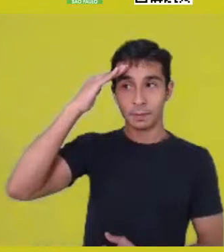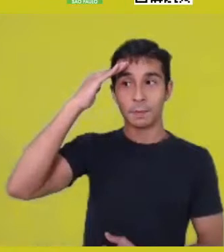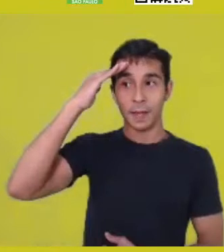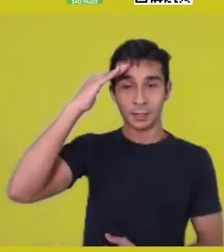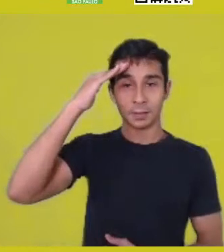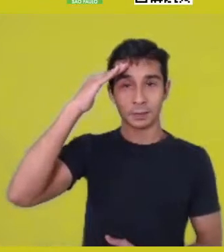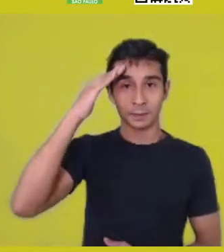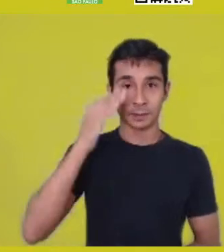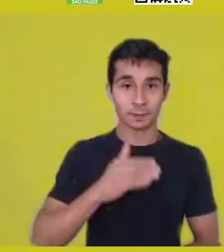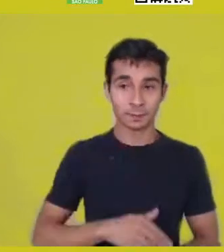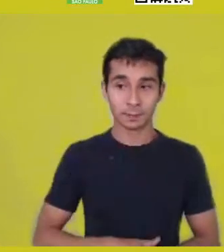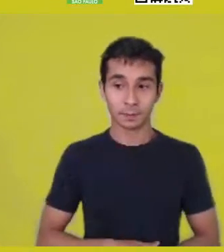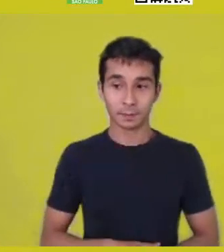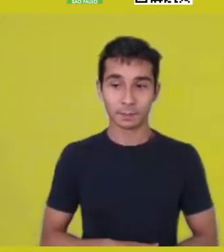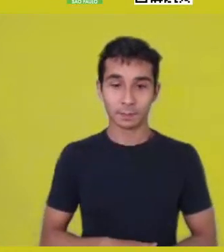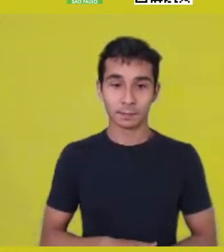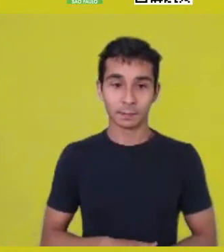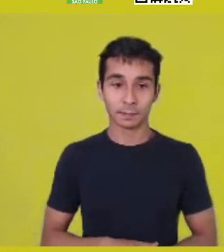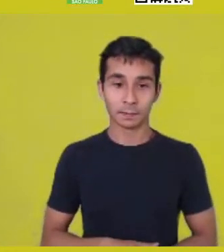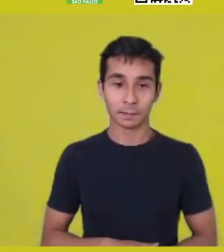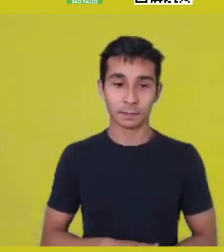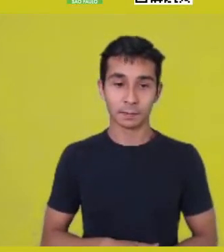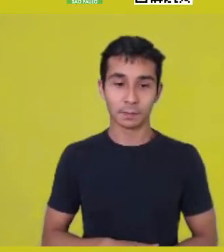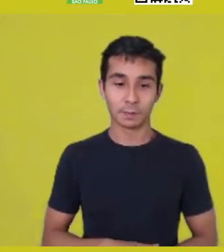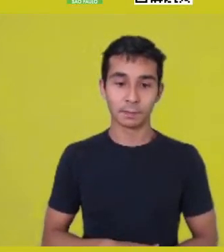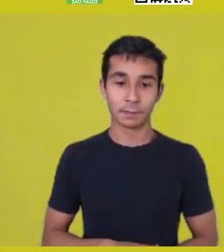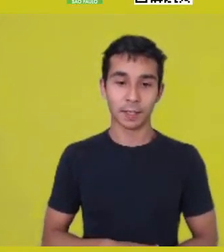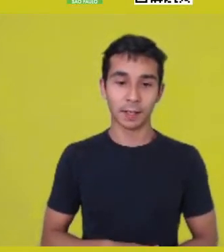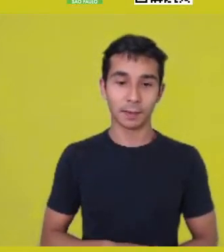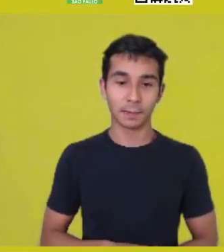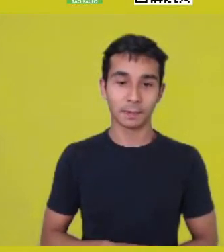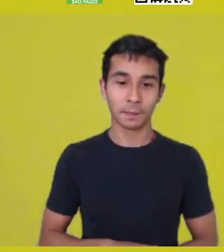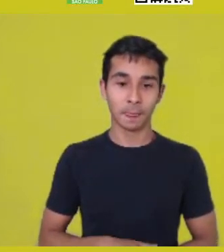might understand it, coming from a Yoruba proposal.